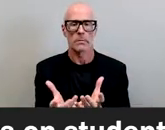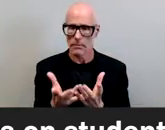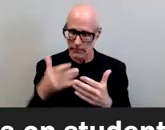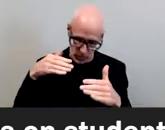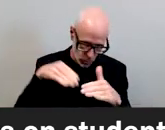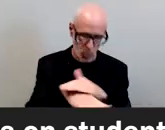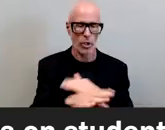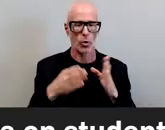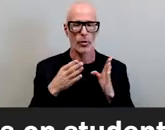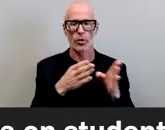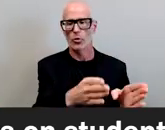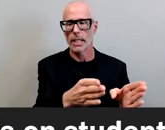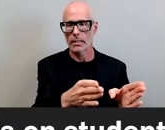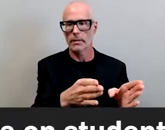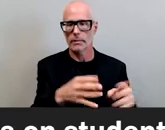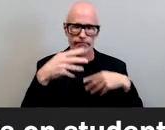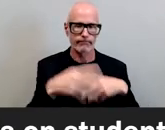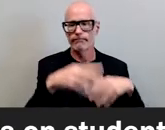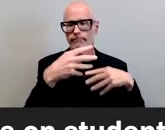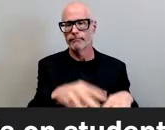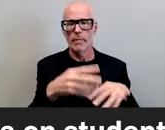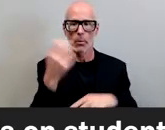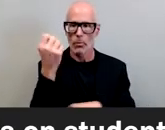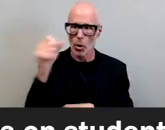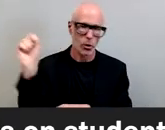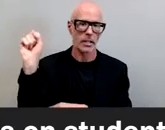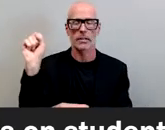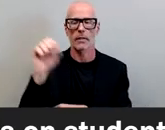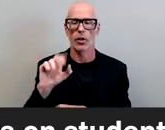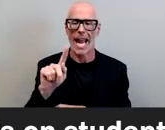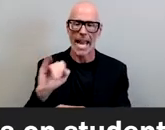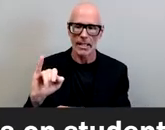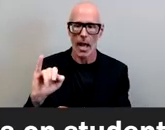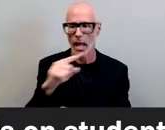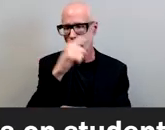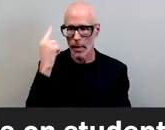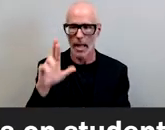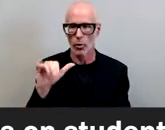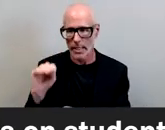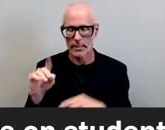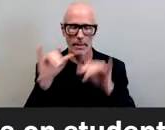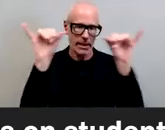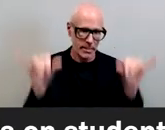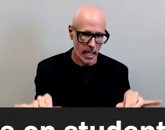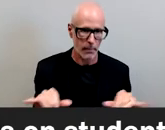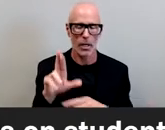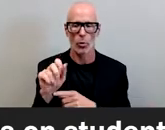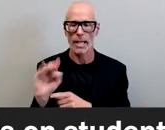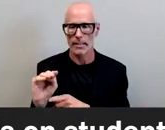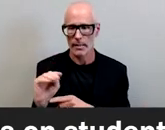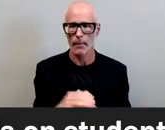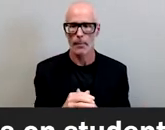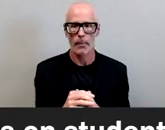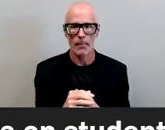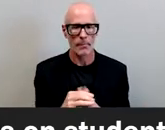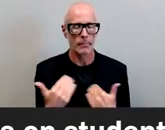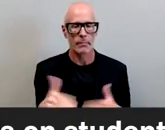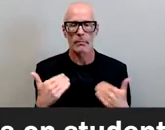in protest of anti-black racism in protest of systemic racism it was such and continues to